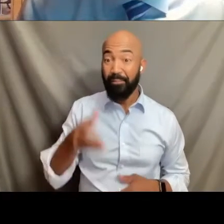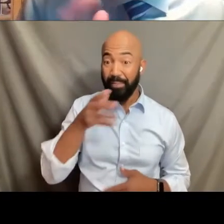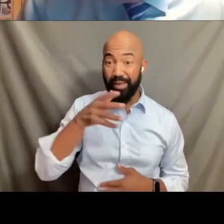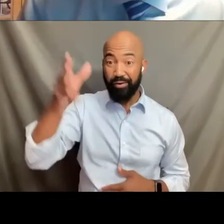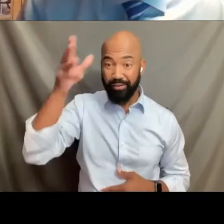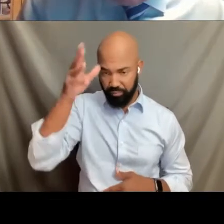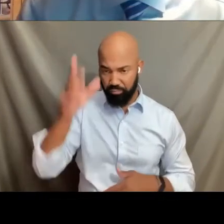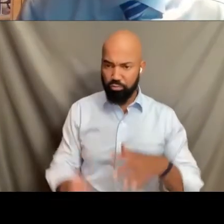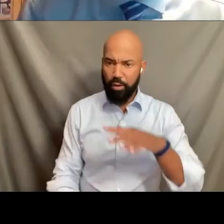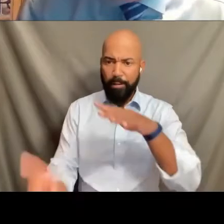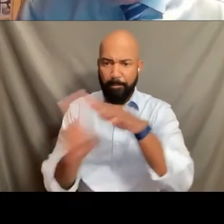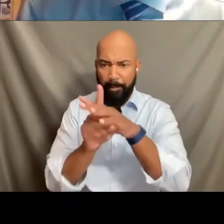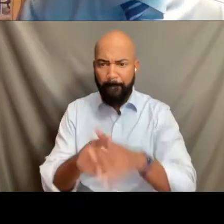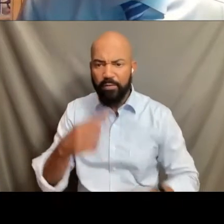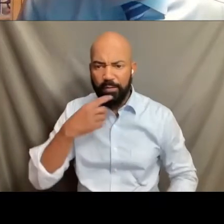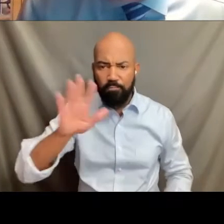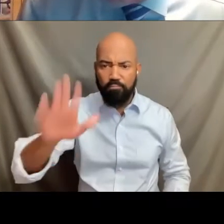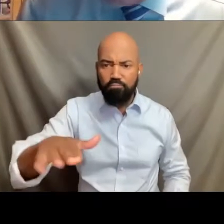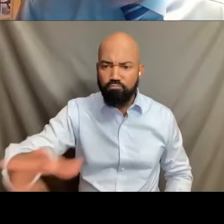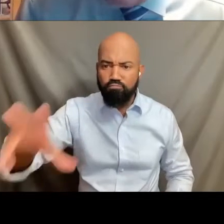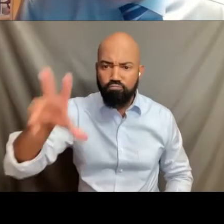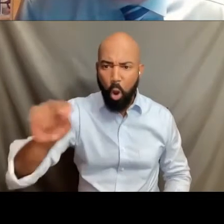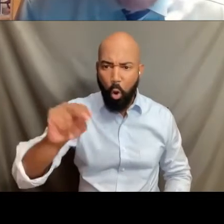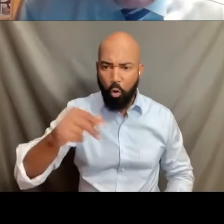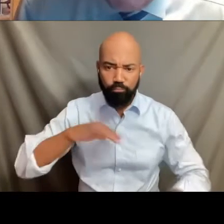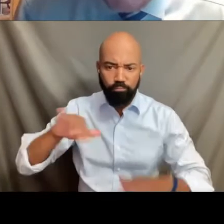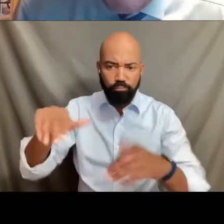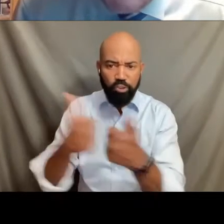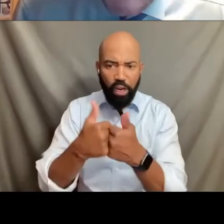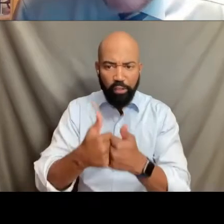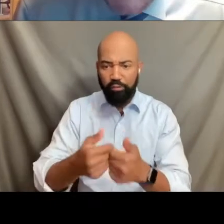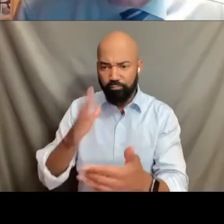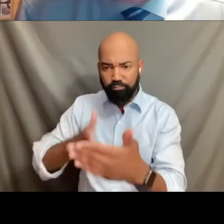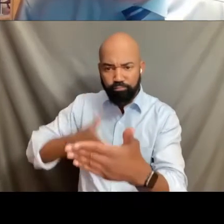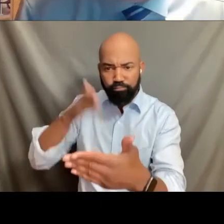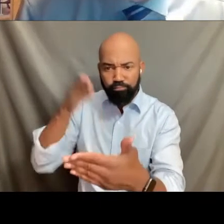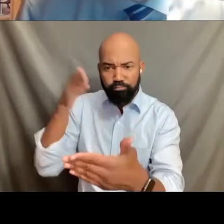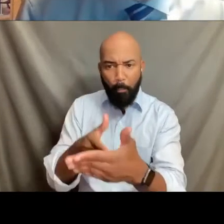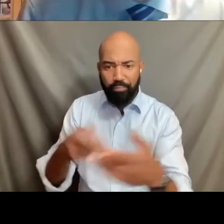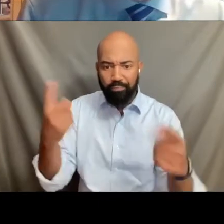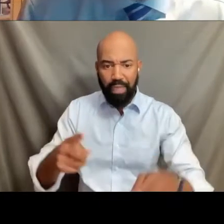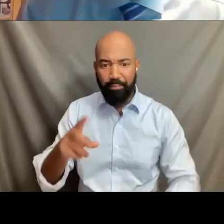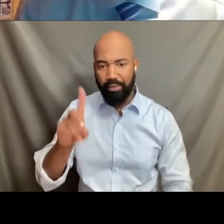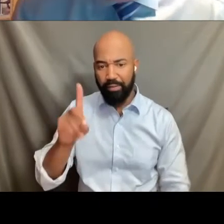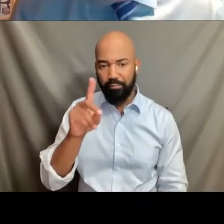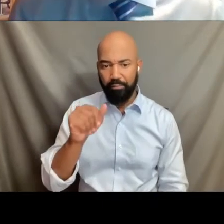we're going to challenge that. And they did. So they filed a lawsuit in the Dane County Circuit Court